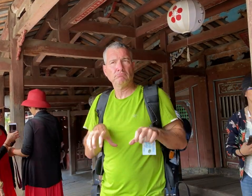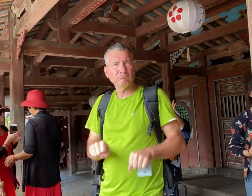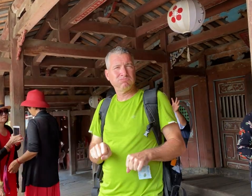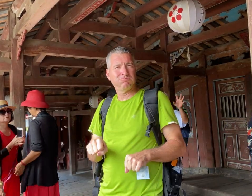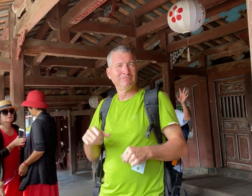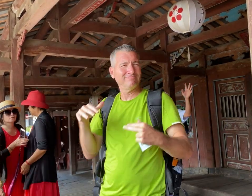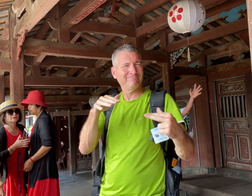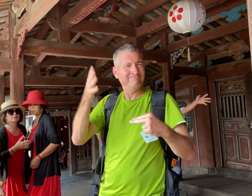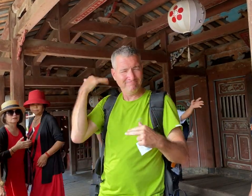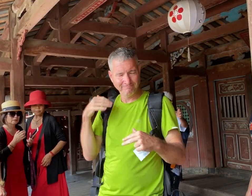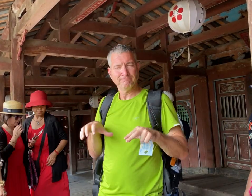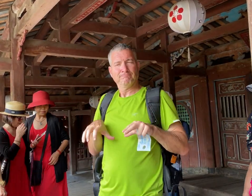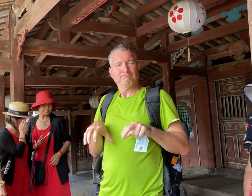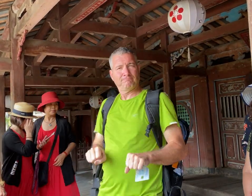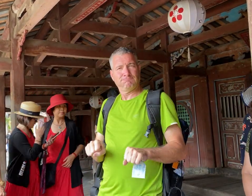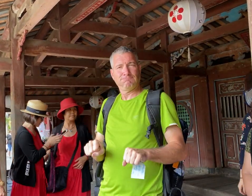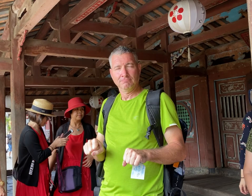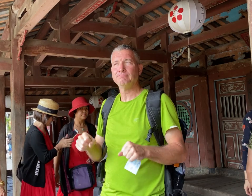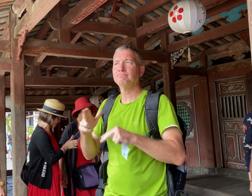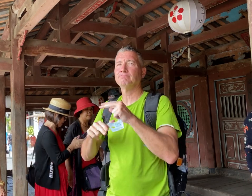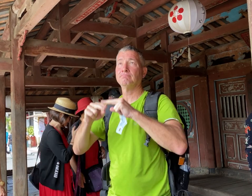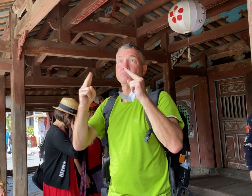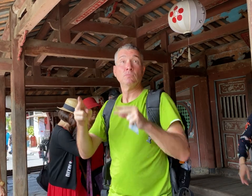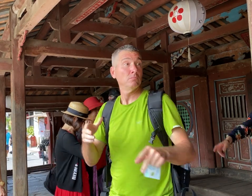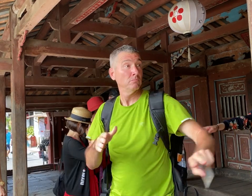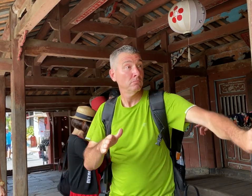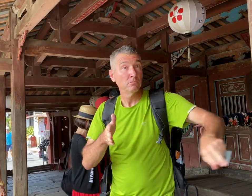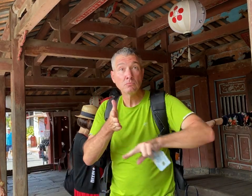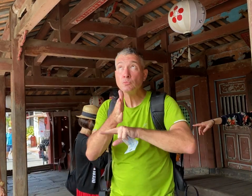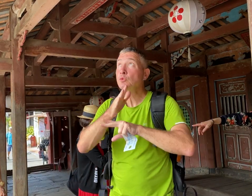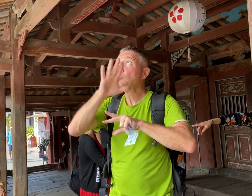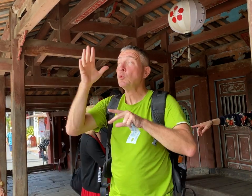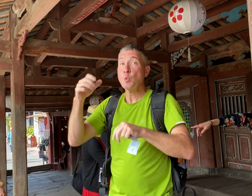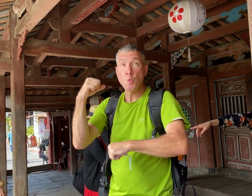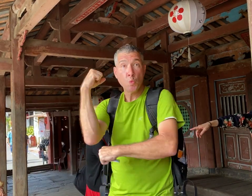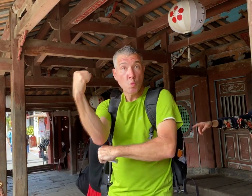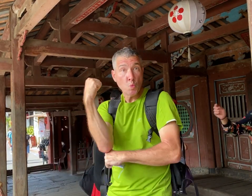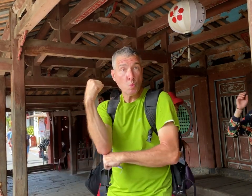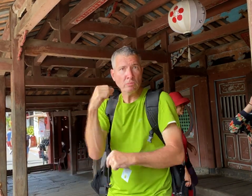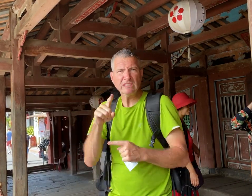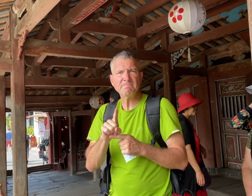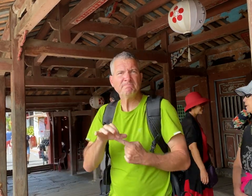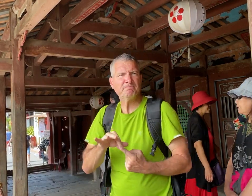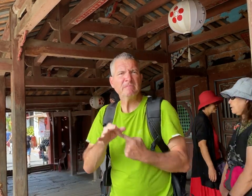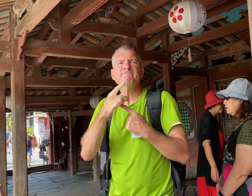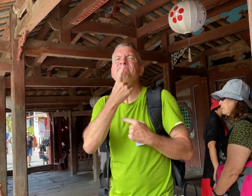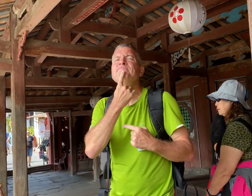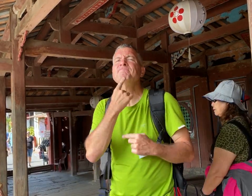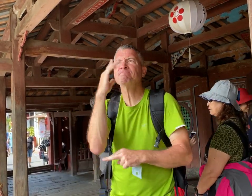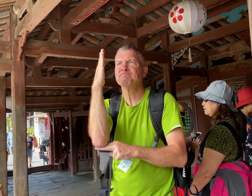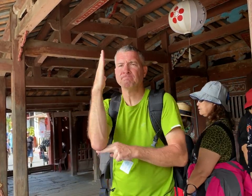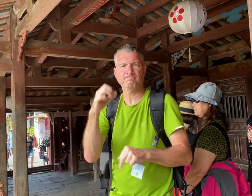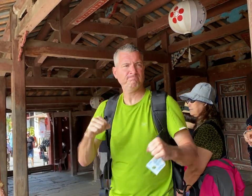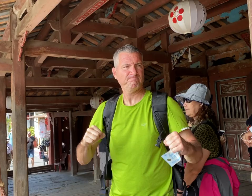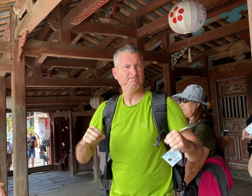During that time, the Japanese controlled the city. They built very strong wood here. The wood is coming from the special red tree.